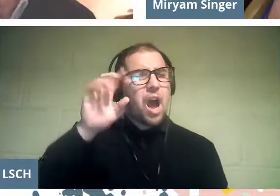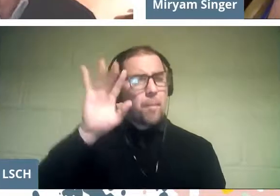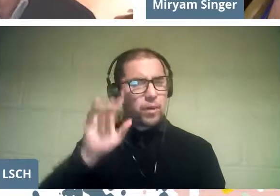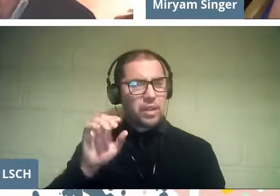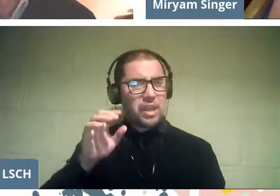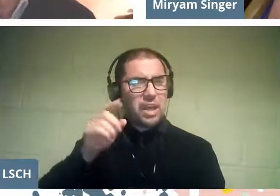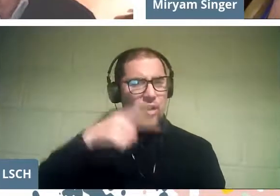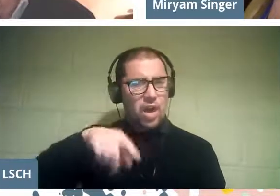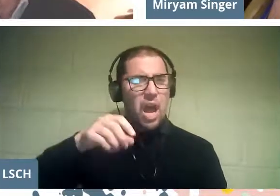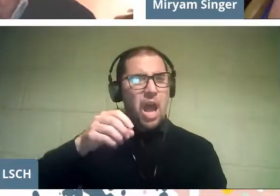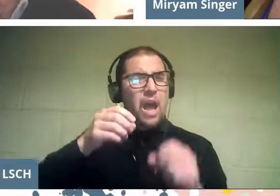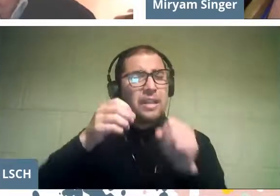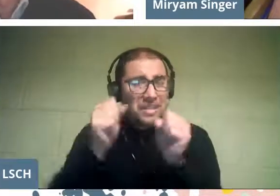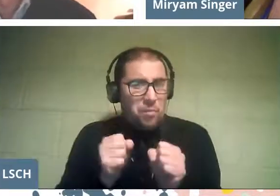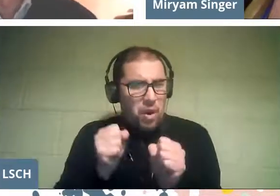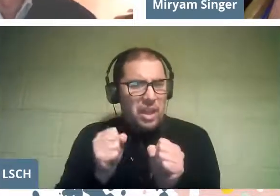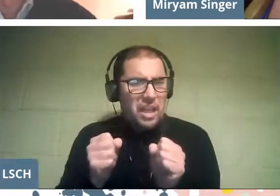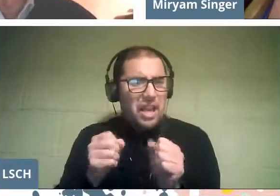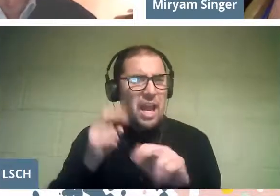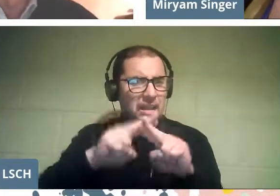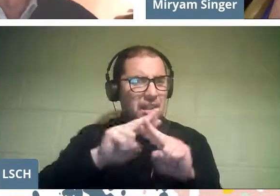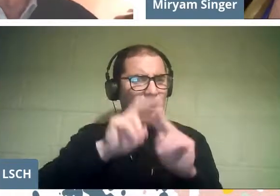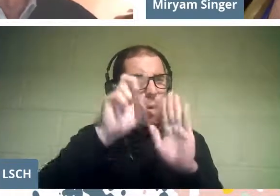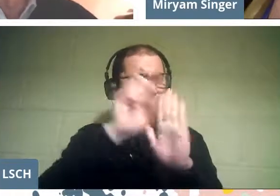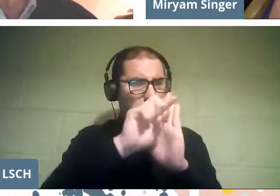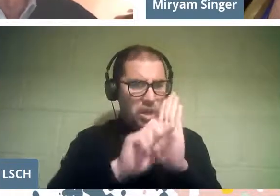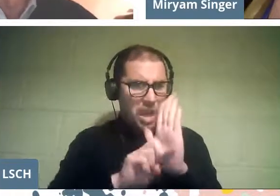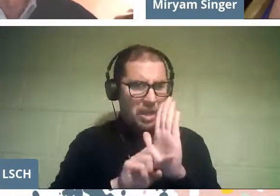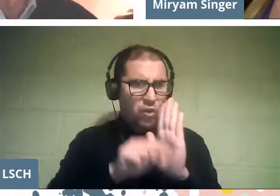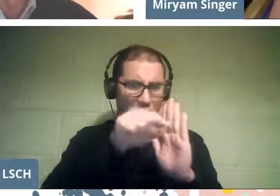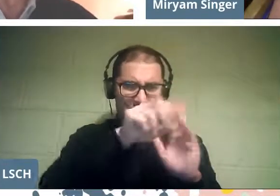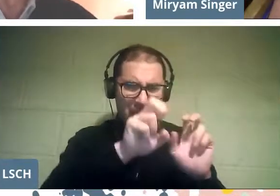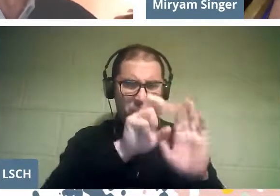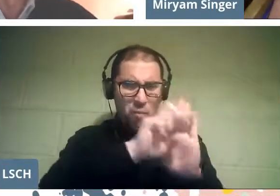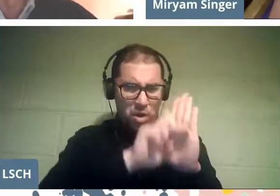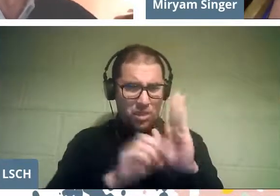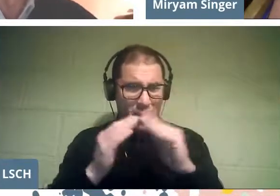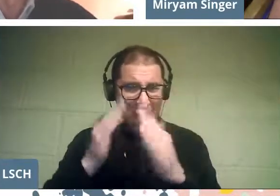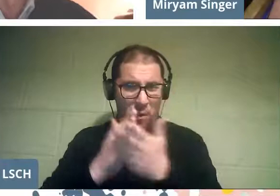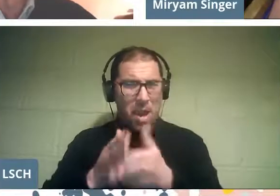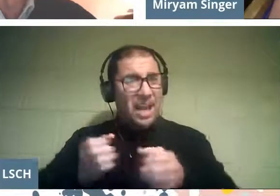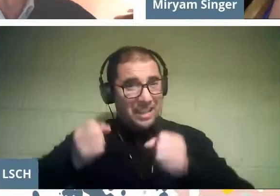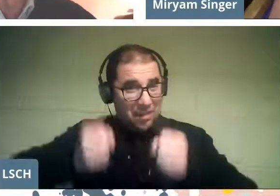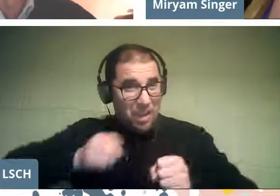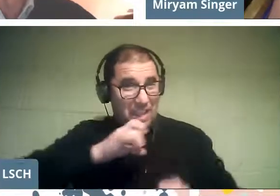of being able to implement a project of this nature in Chile?.